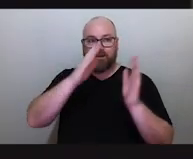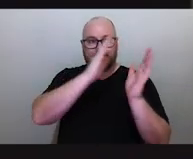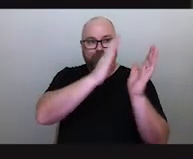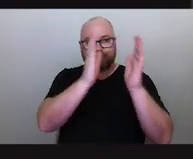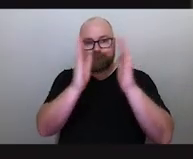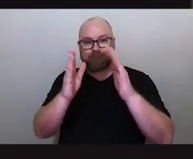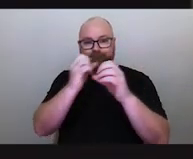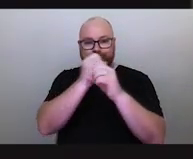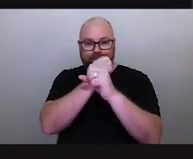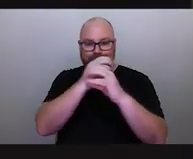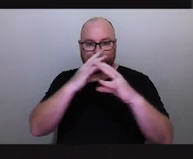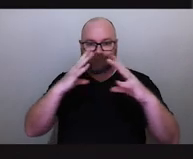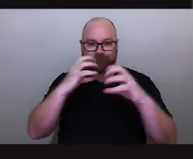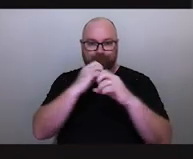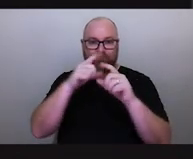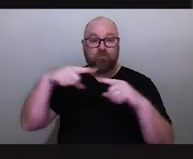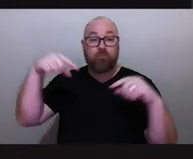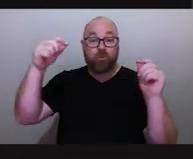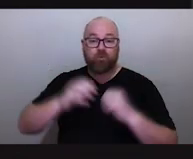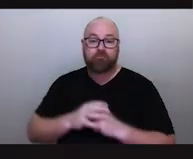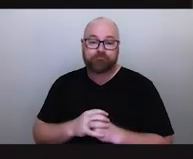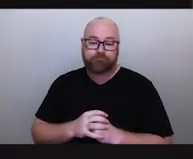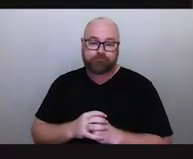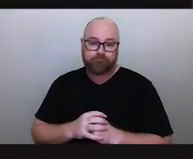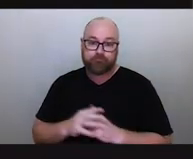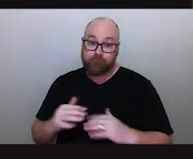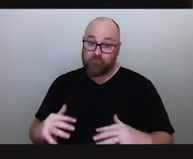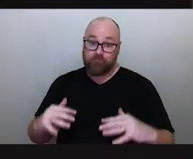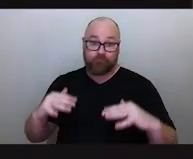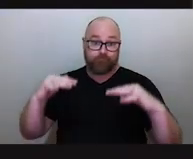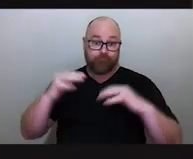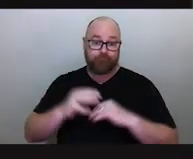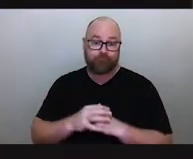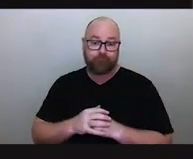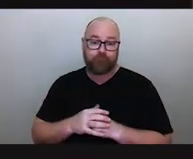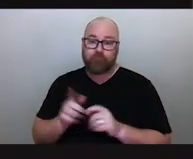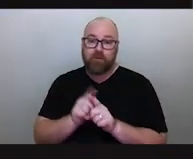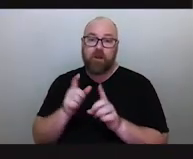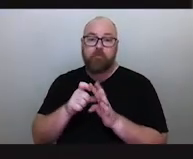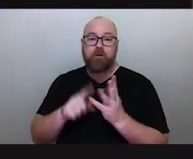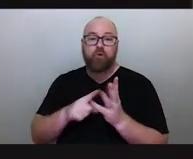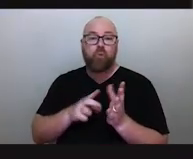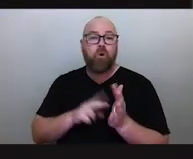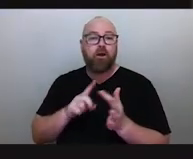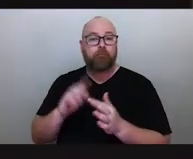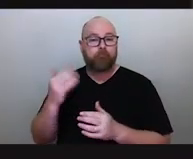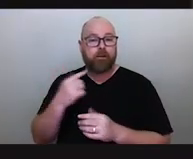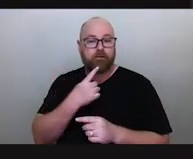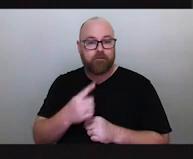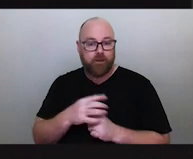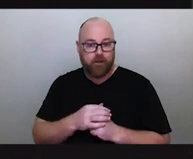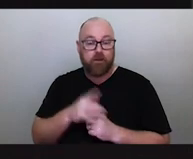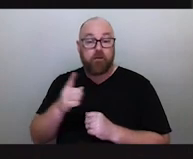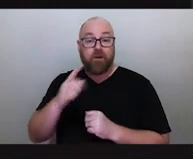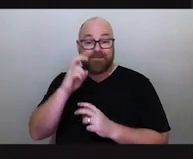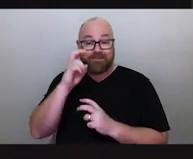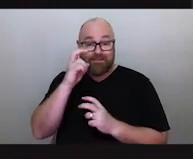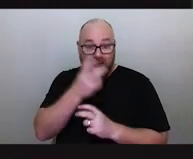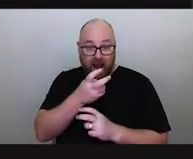and even bigger on the full moon. And Duane was saying about when the the dark of the moon is over three days,